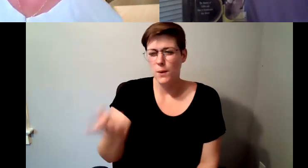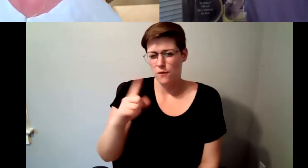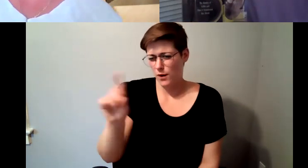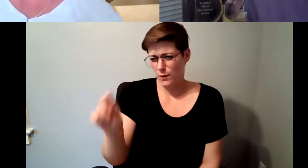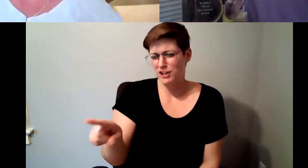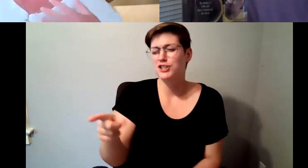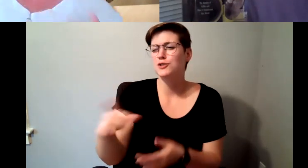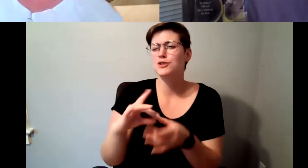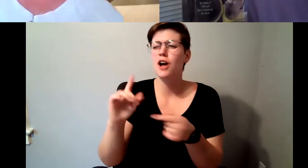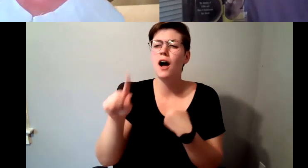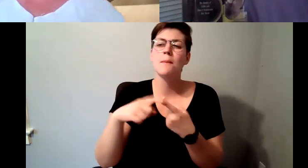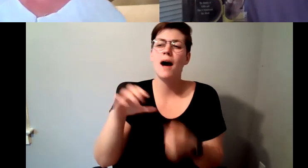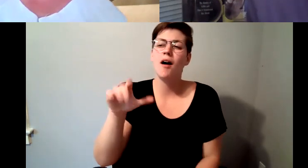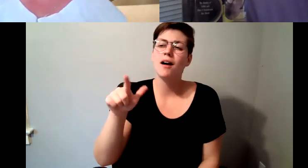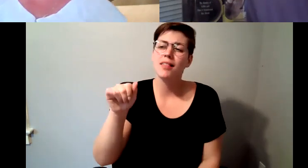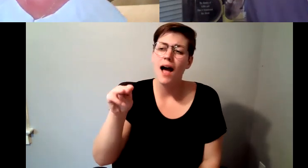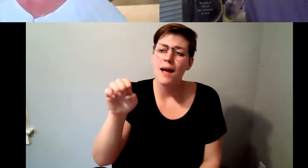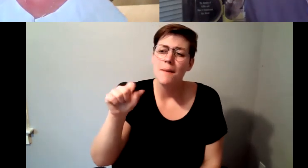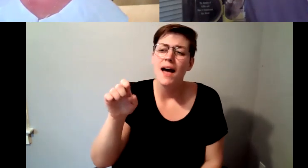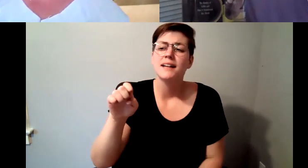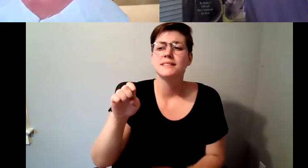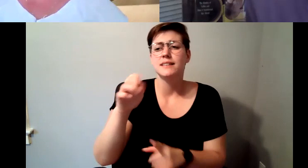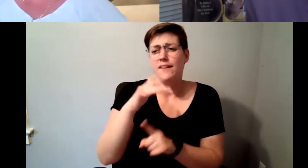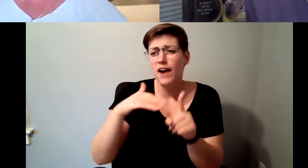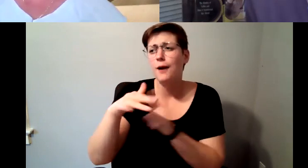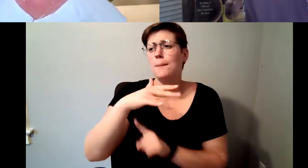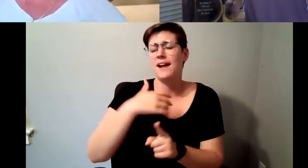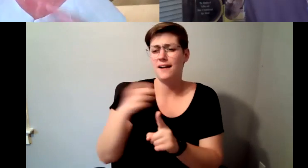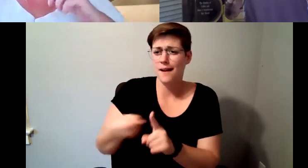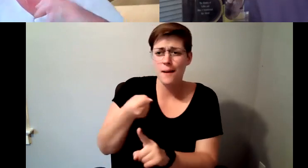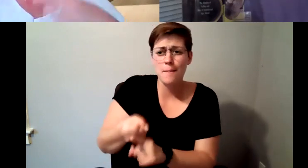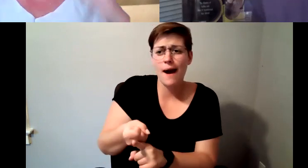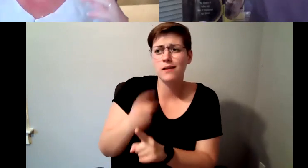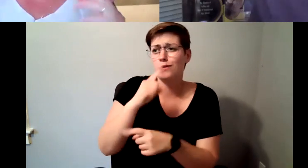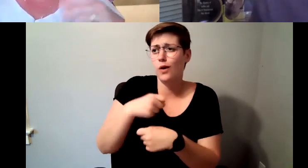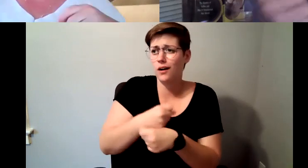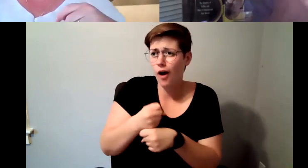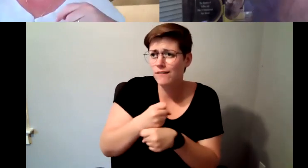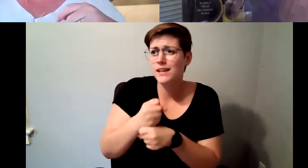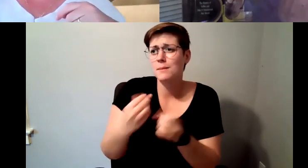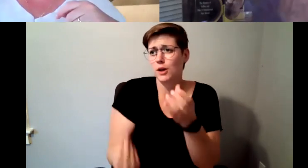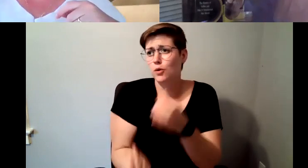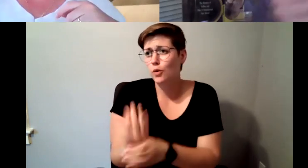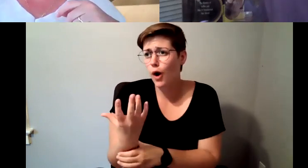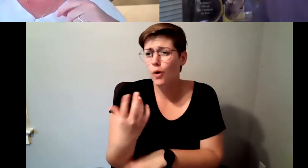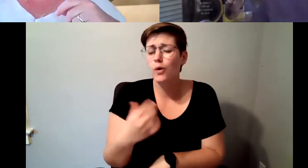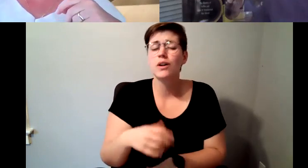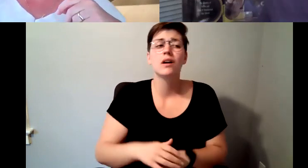and environment and the impact that it has on coffee being growth and we have a question